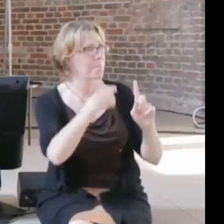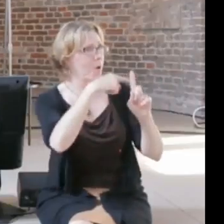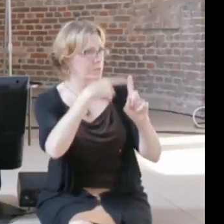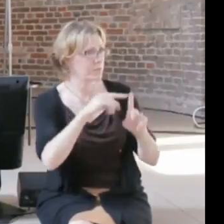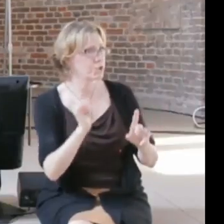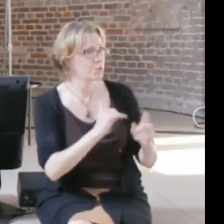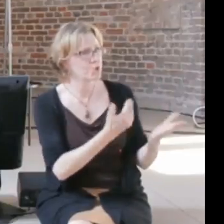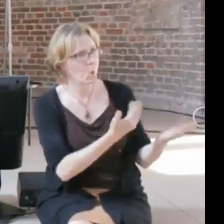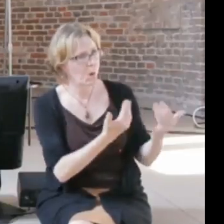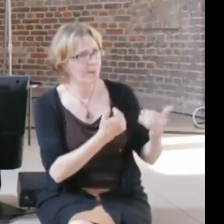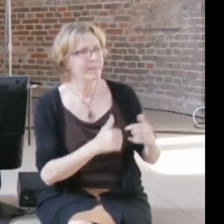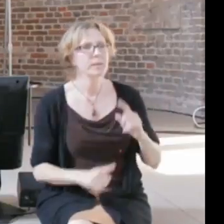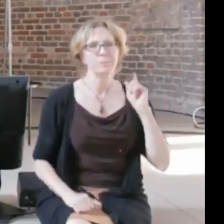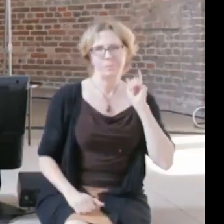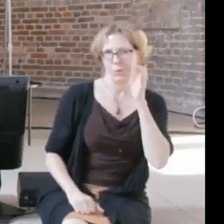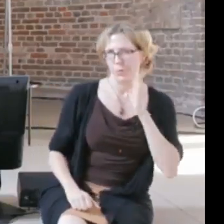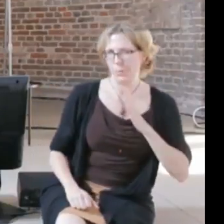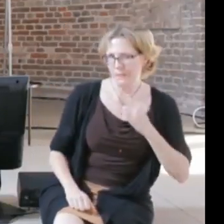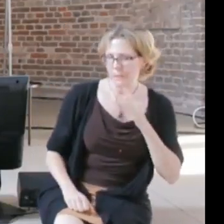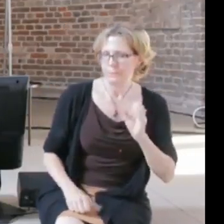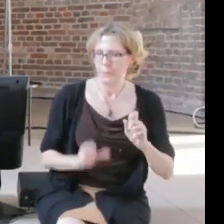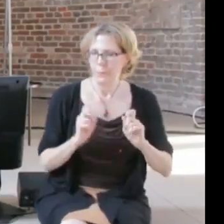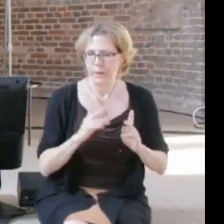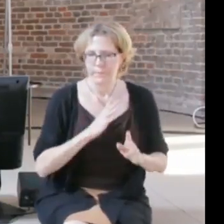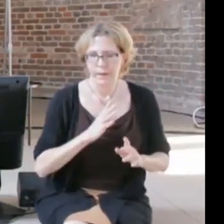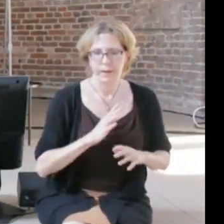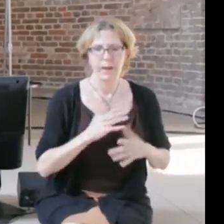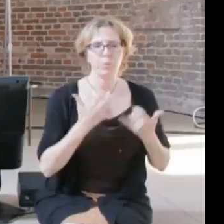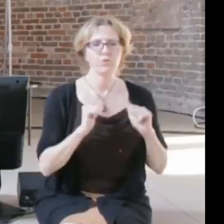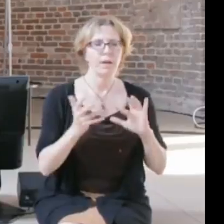Okay I will try to not depress you too much, but actually found it very fitting that you